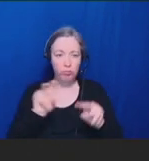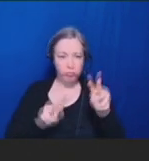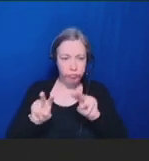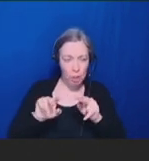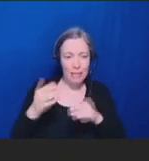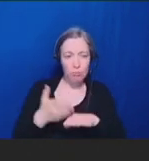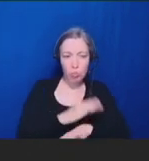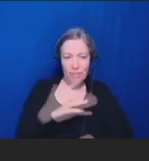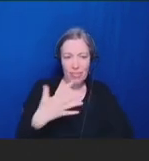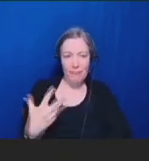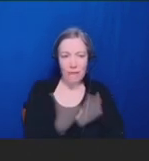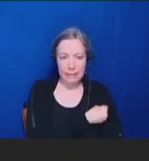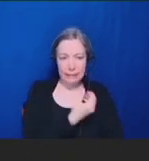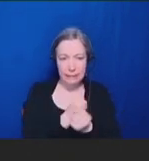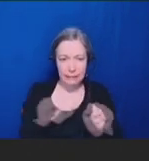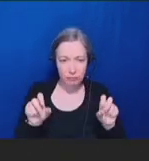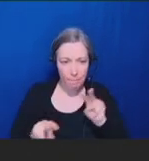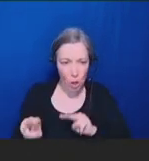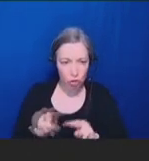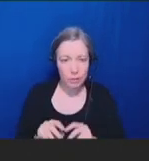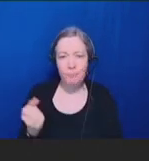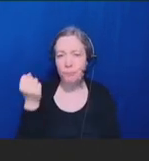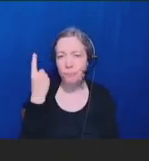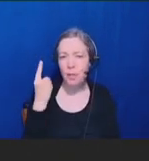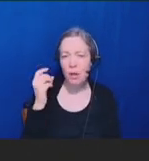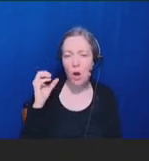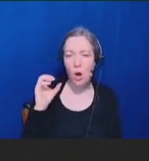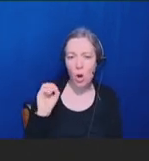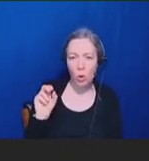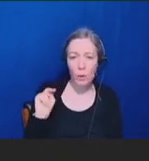the National Coordinator for Health Information Technology.